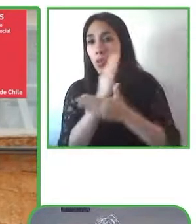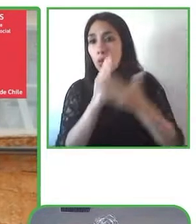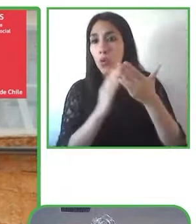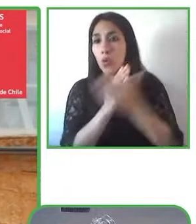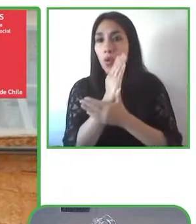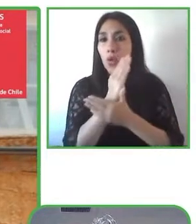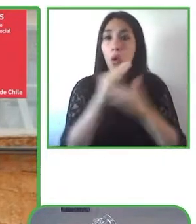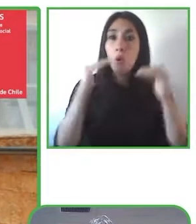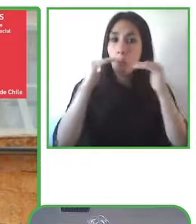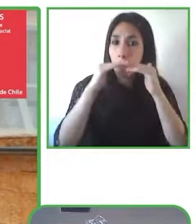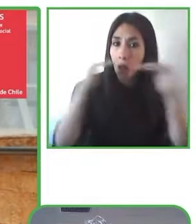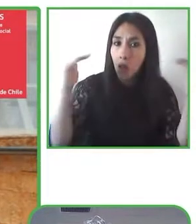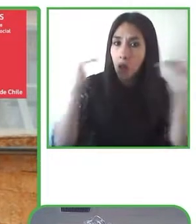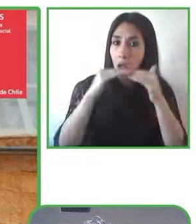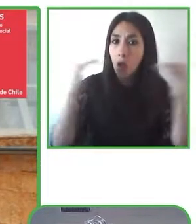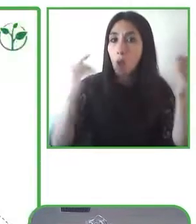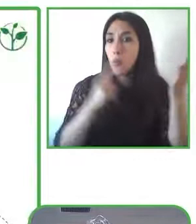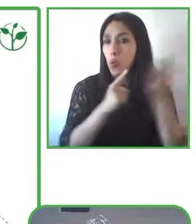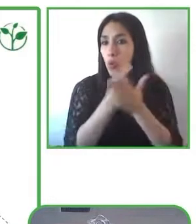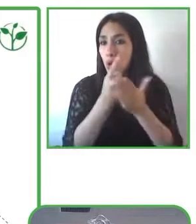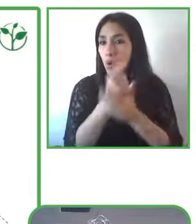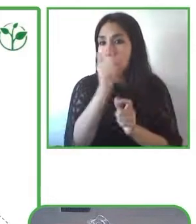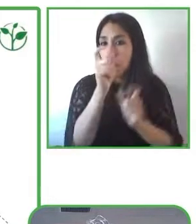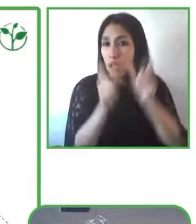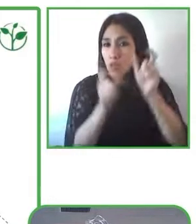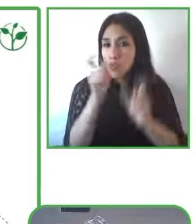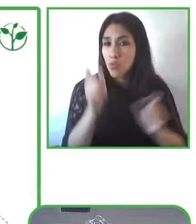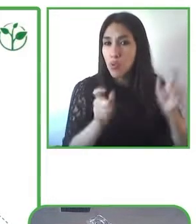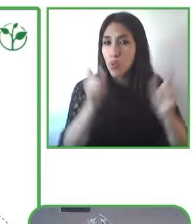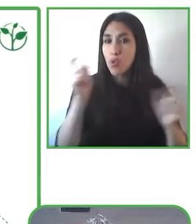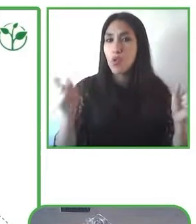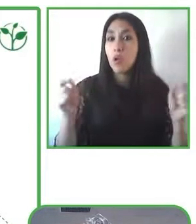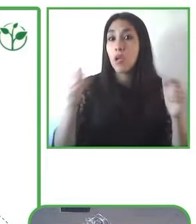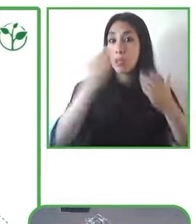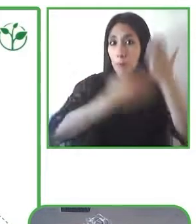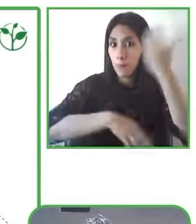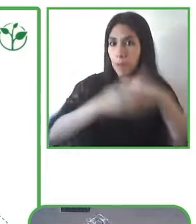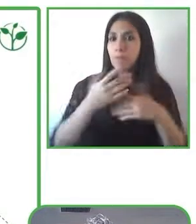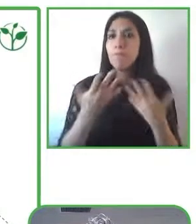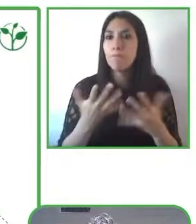execution of public policies and social programs for disabilities or for people with disabilities